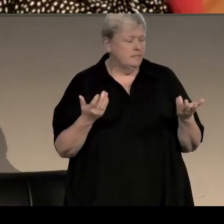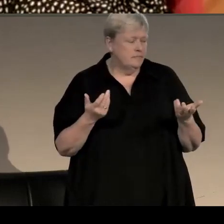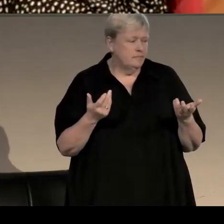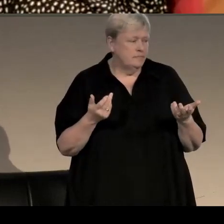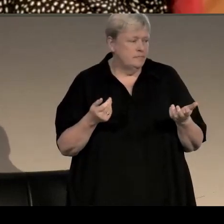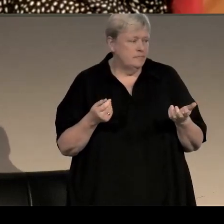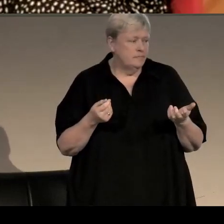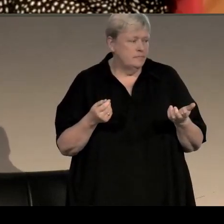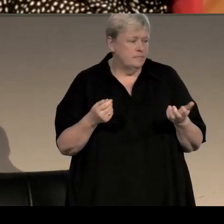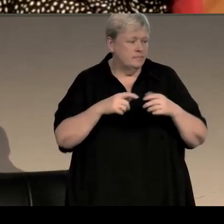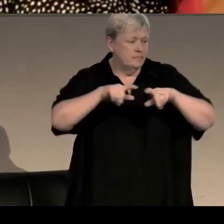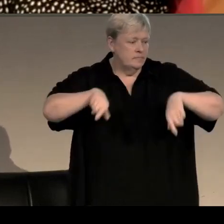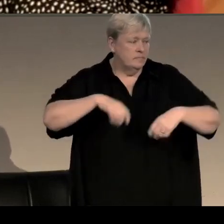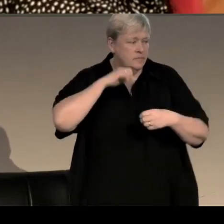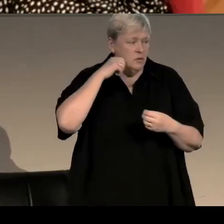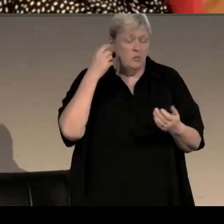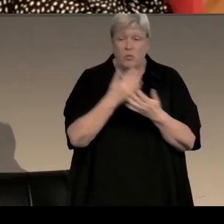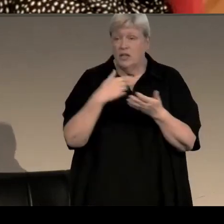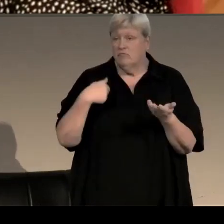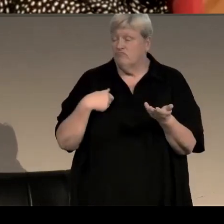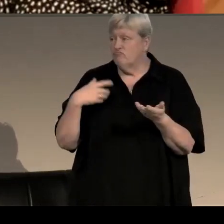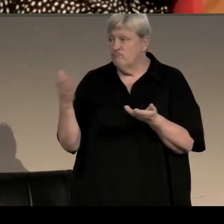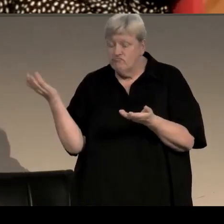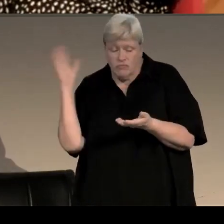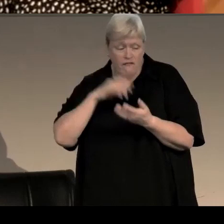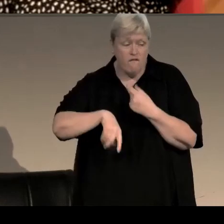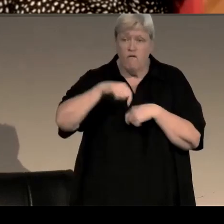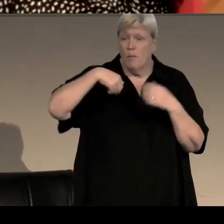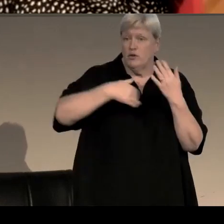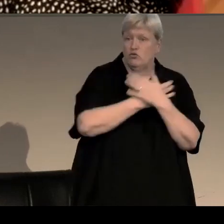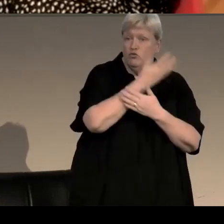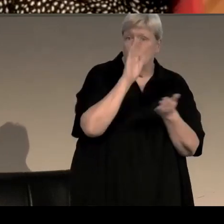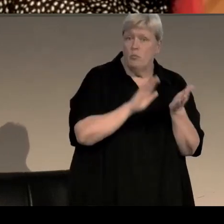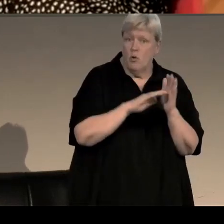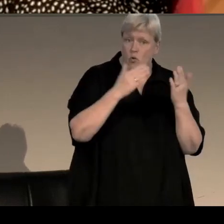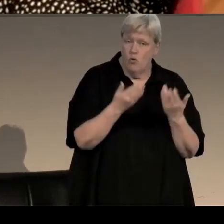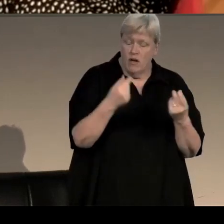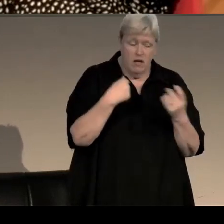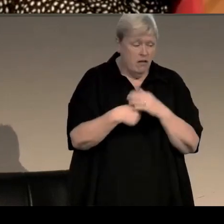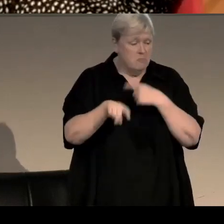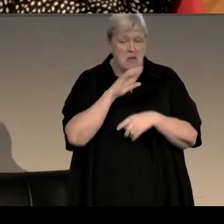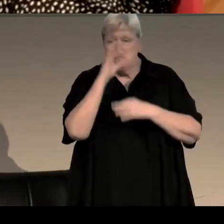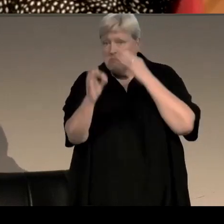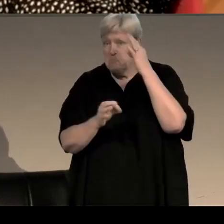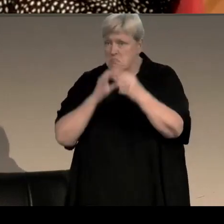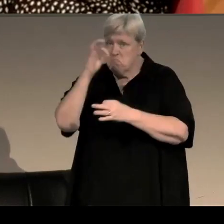So we are going to be hearing a little bit from Val's latest novel and then I'm going to be asking her some questions.